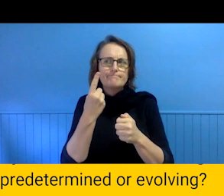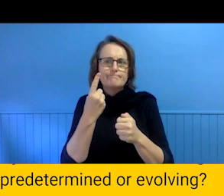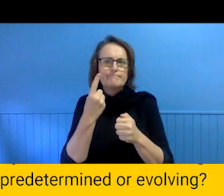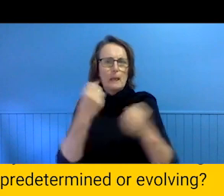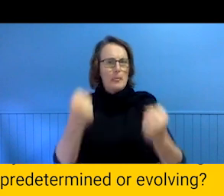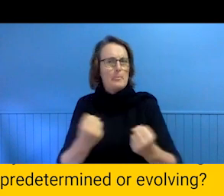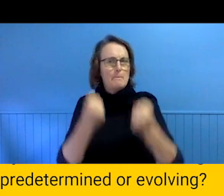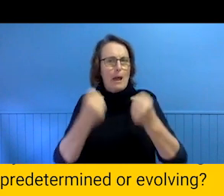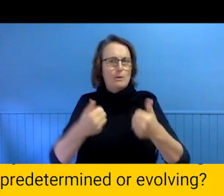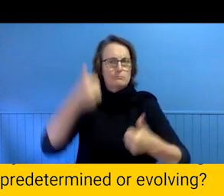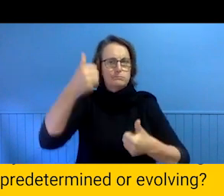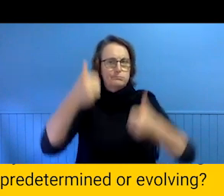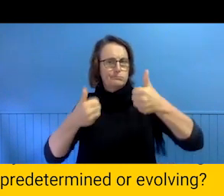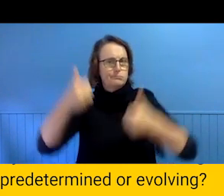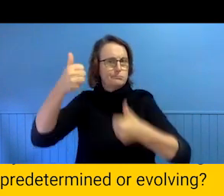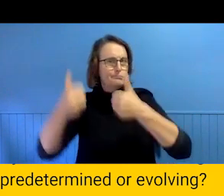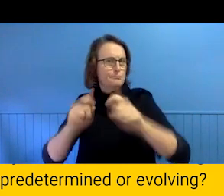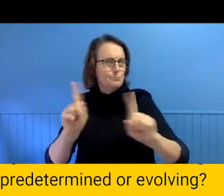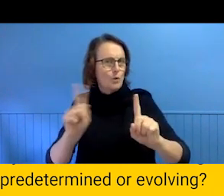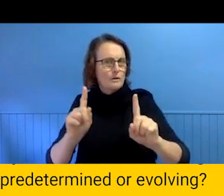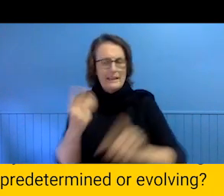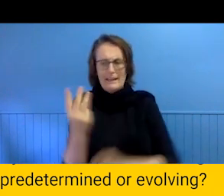I think it is fin for us to sort of espouse -- spine for